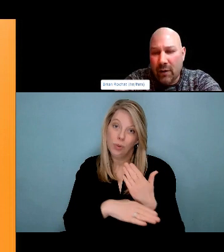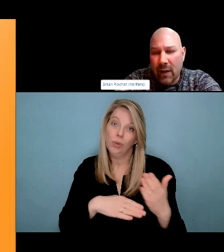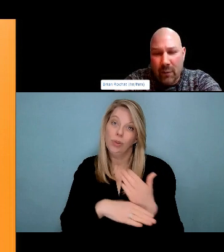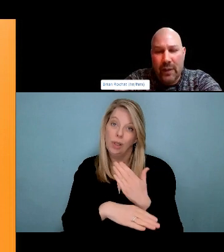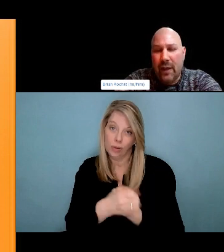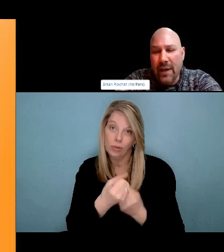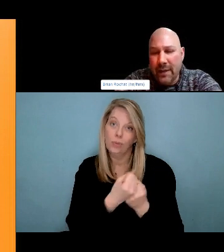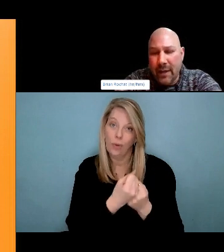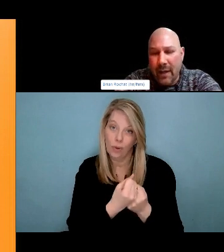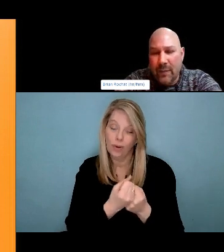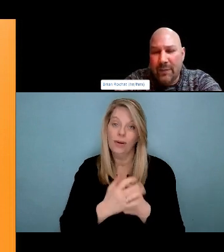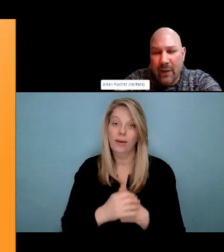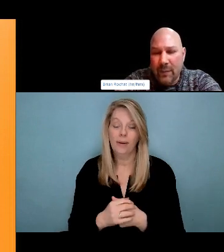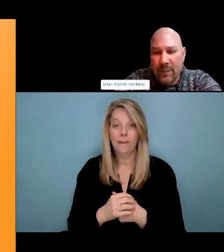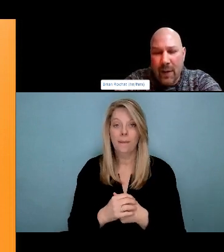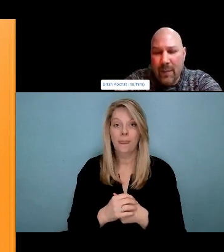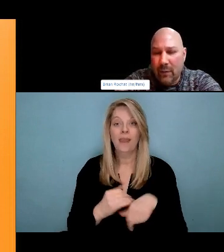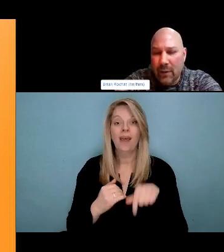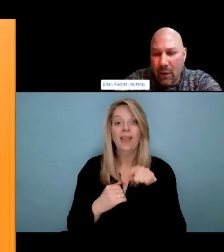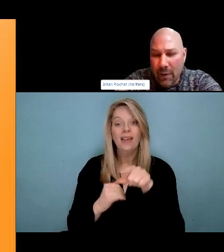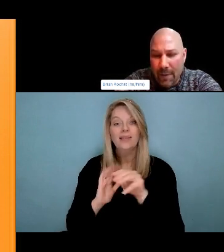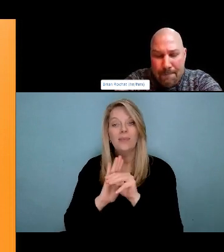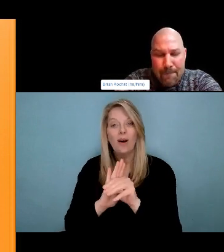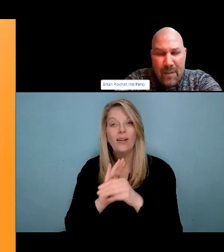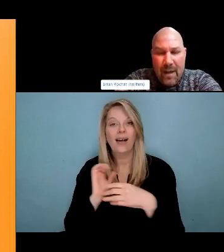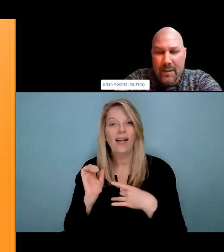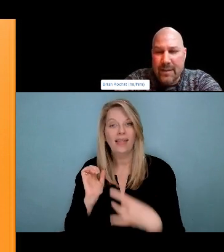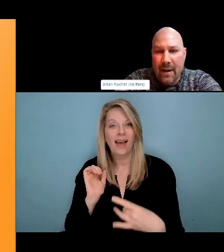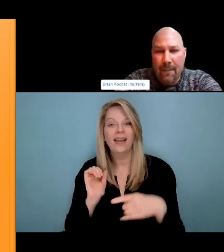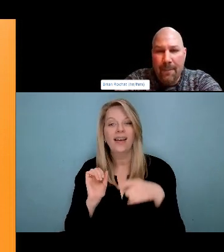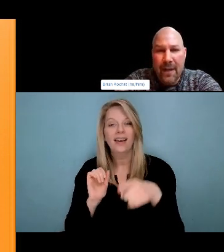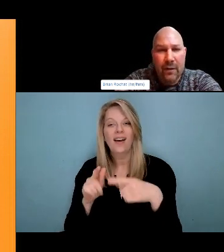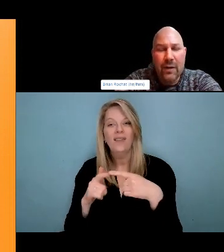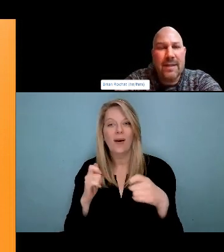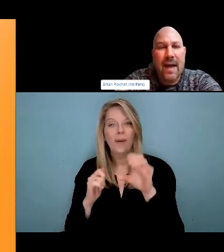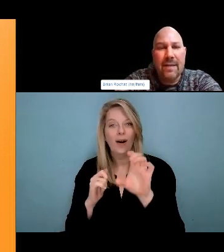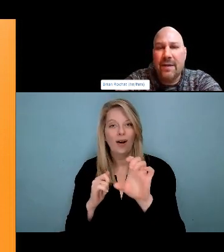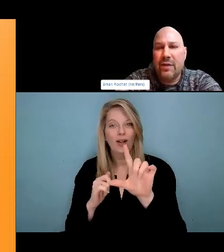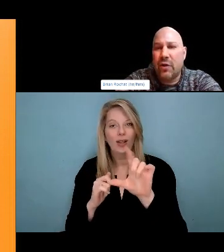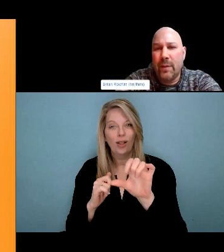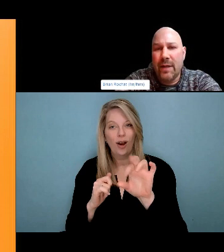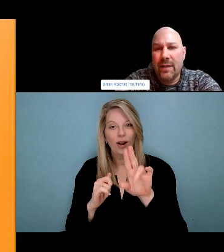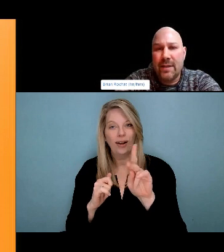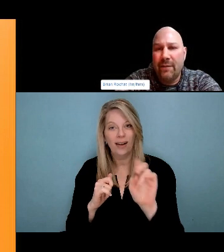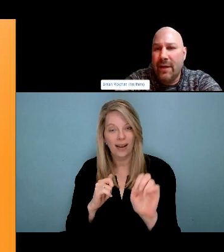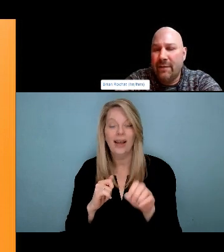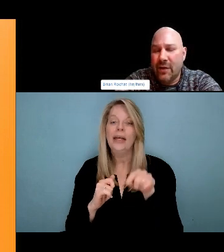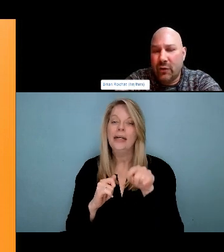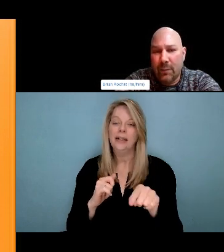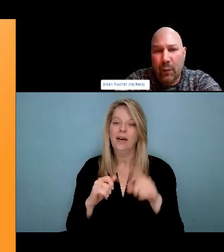And we really want to think about, how the discourses, and the negative rhetoric around